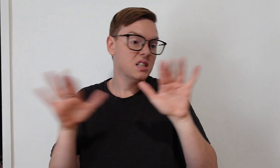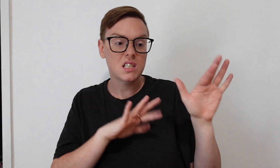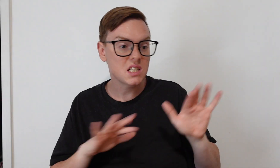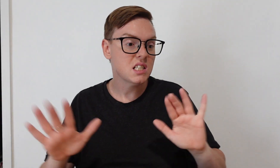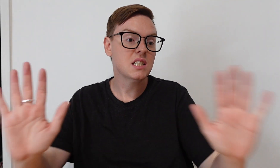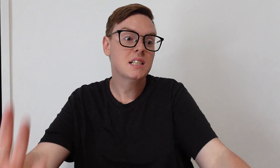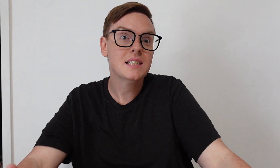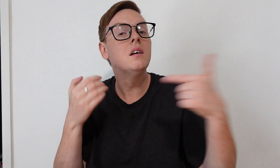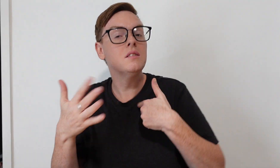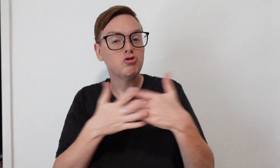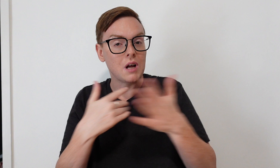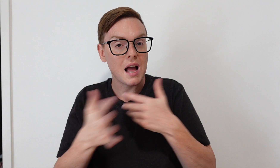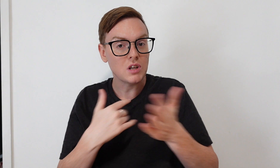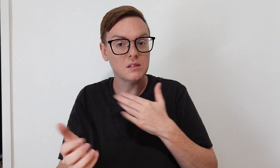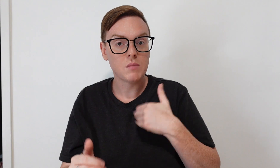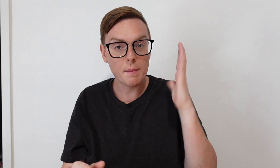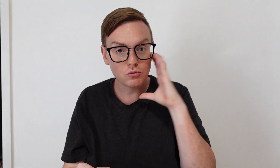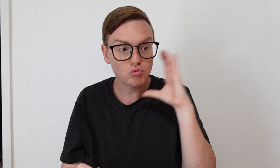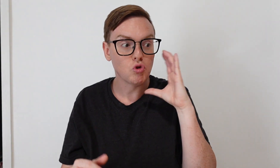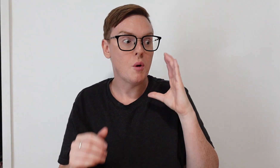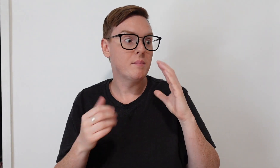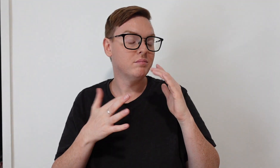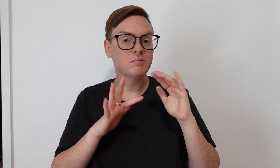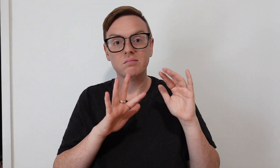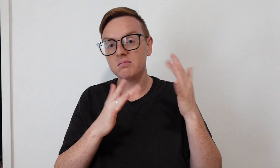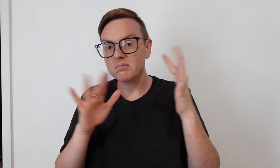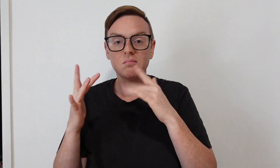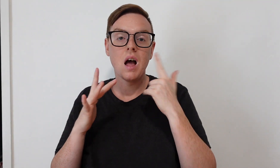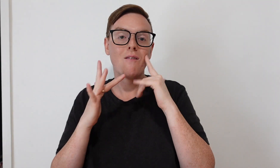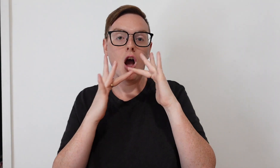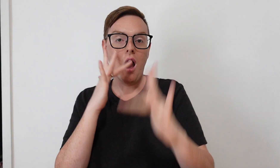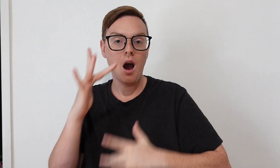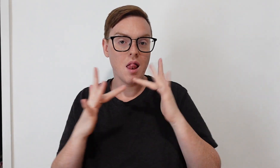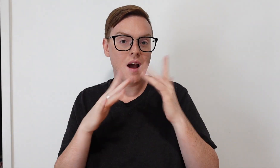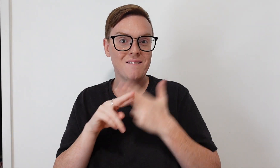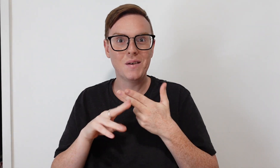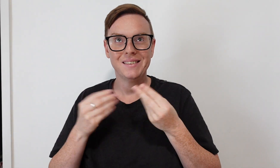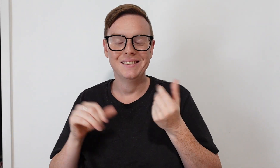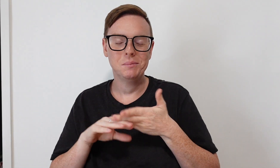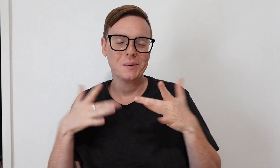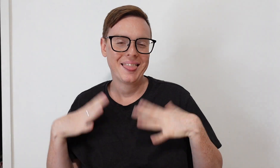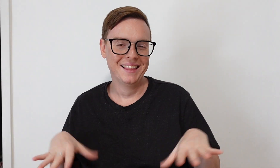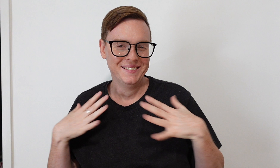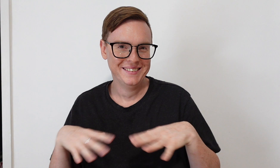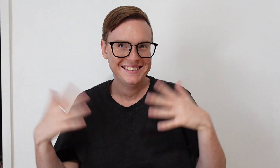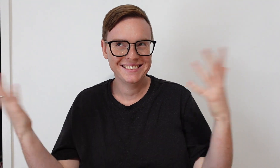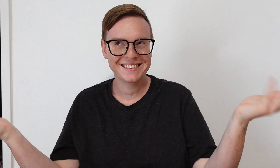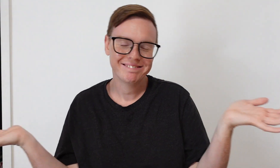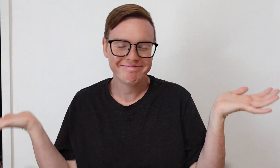I'll rearrange my bedroom. And do some online shopping cause I want some new clothes.